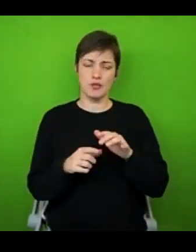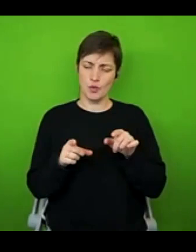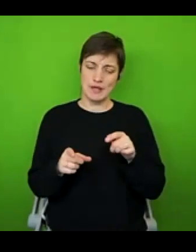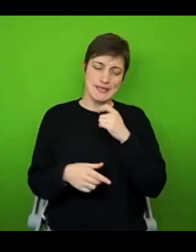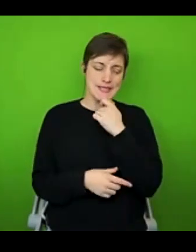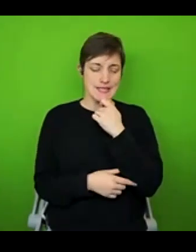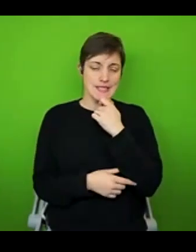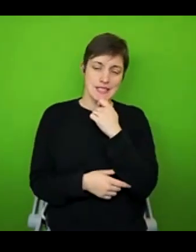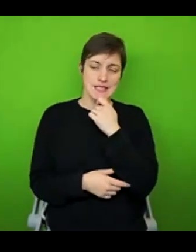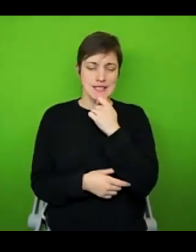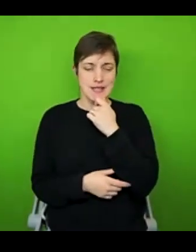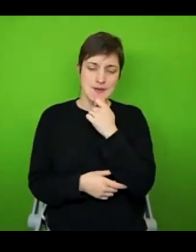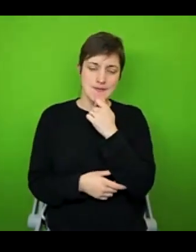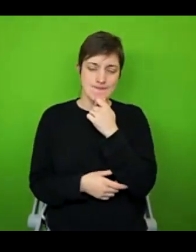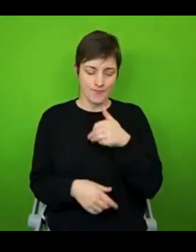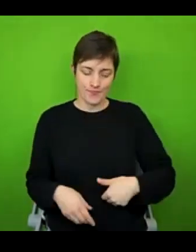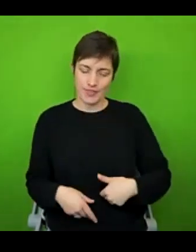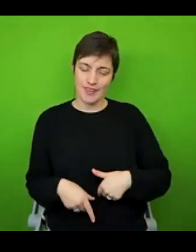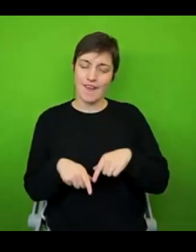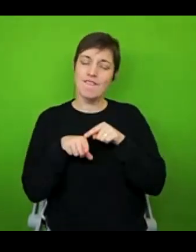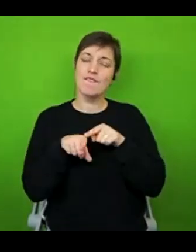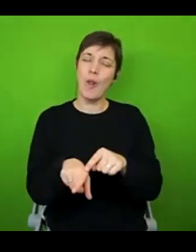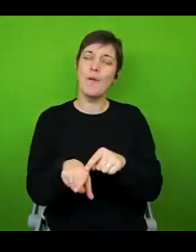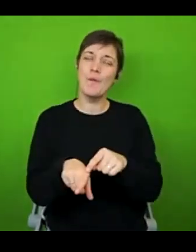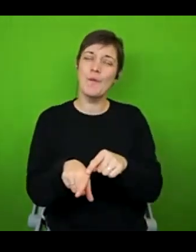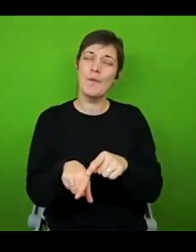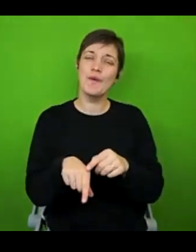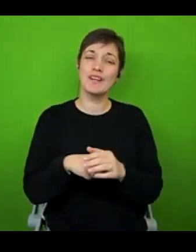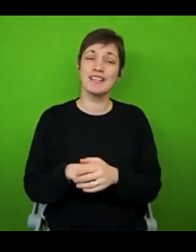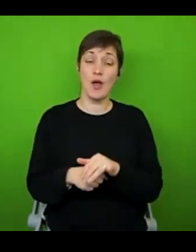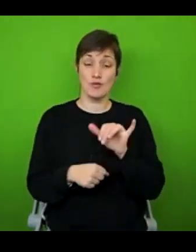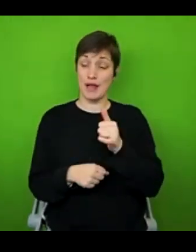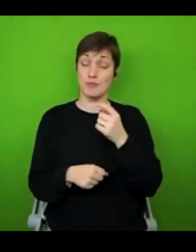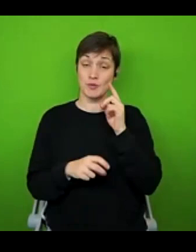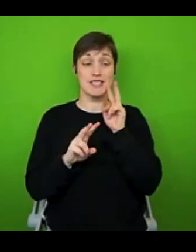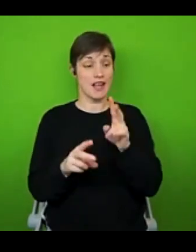what your gut is telling you. And sometimes you'll find that the things you truly want might be things that surprise